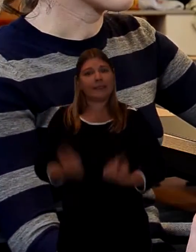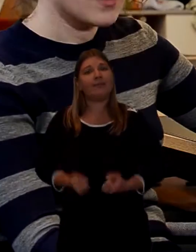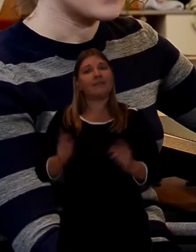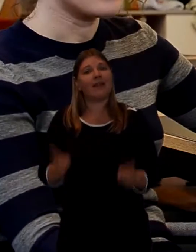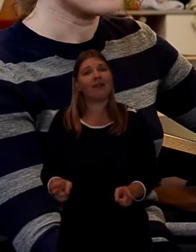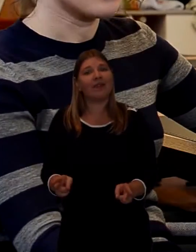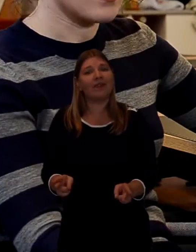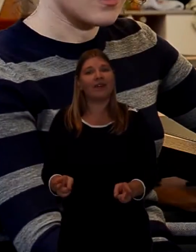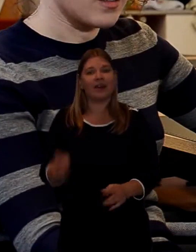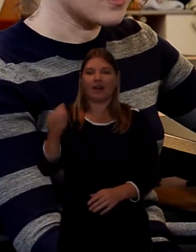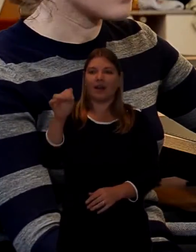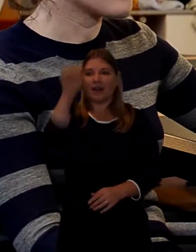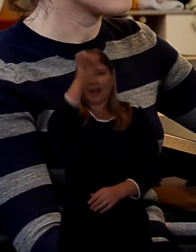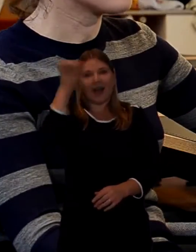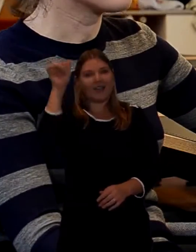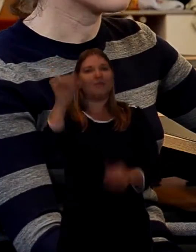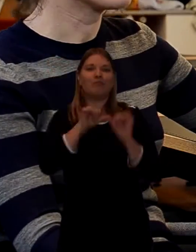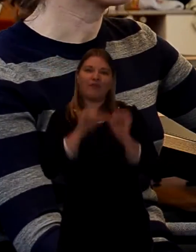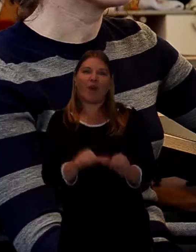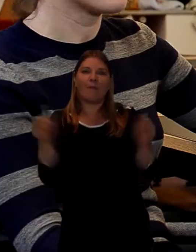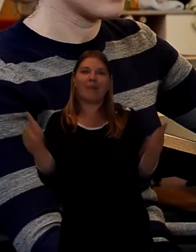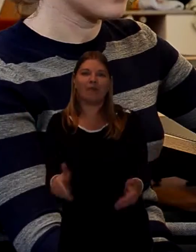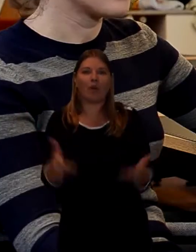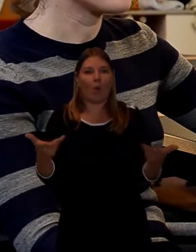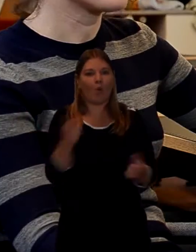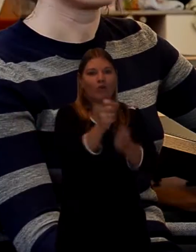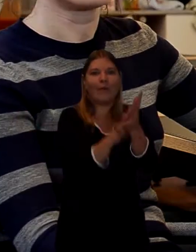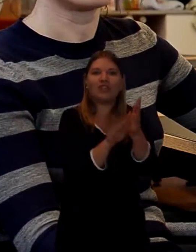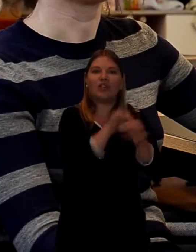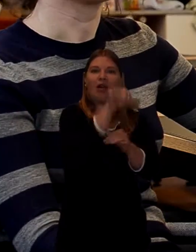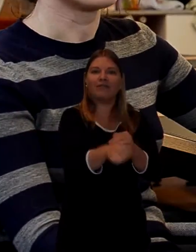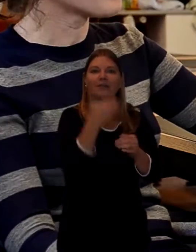The Catholic faith, if you are going to be cremated, they like you to bury the ashes.